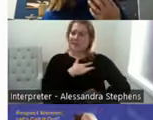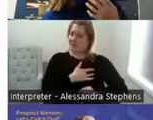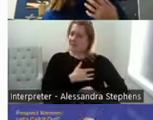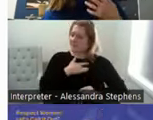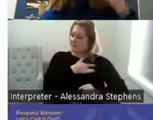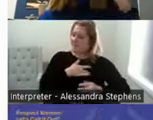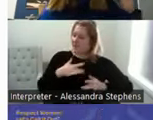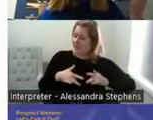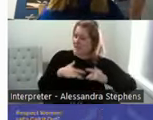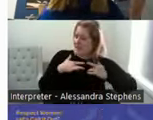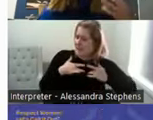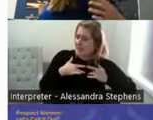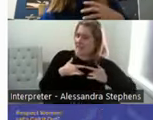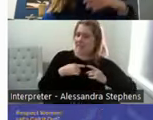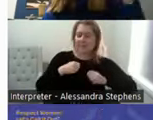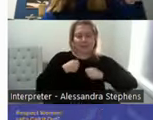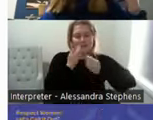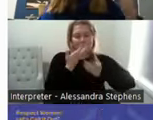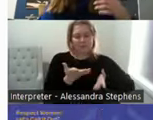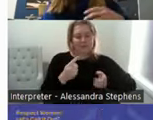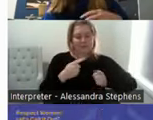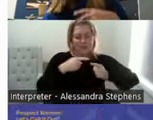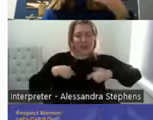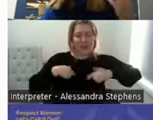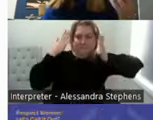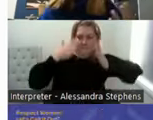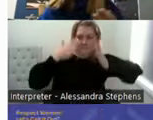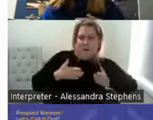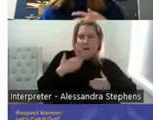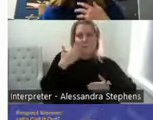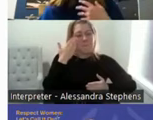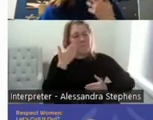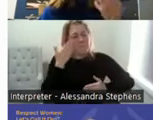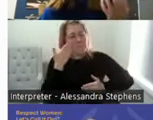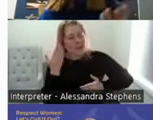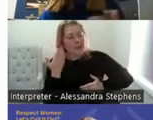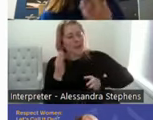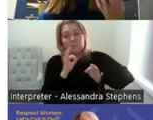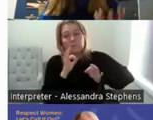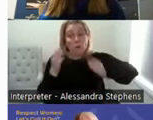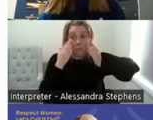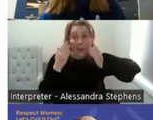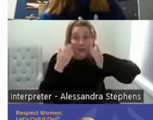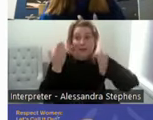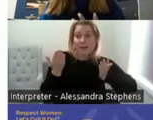you know, how we look, what makeup we wear or not where, you know, it's so much more.